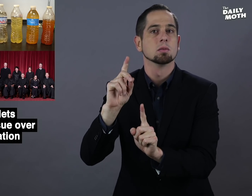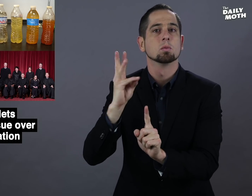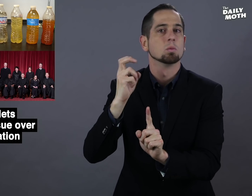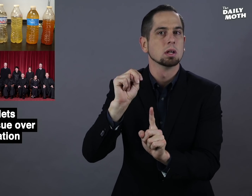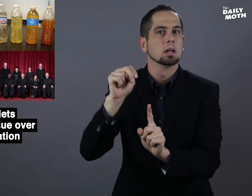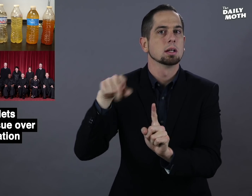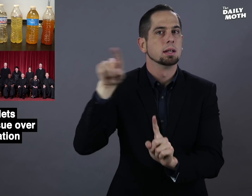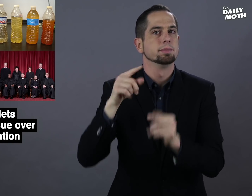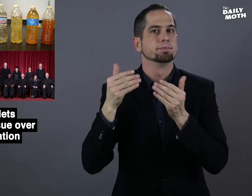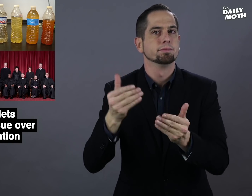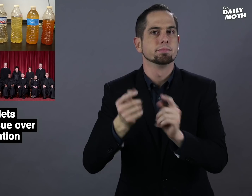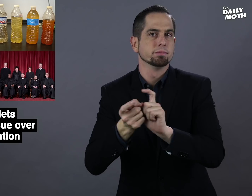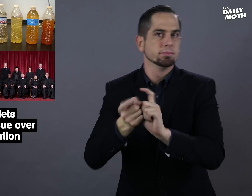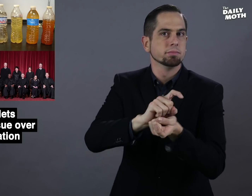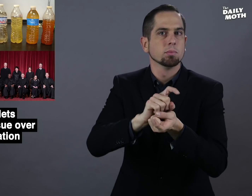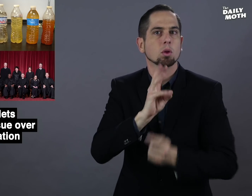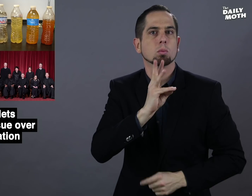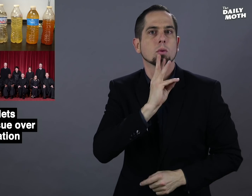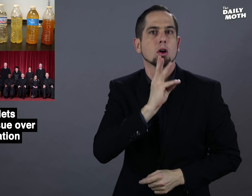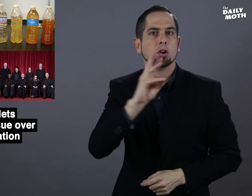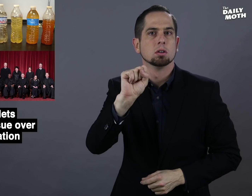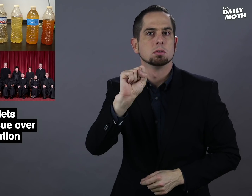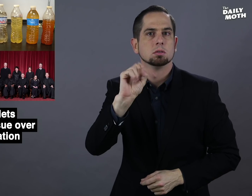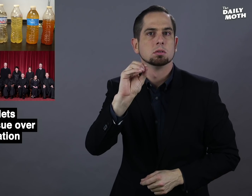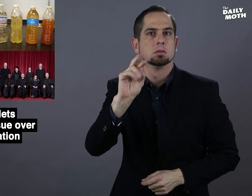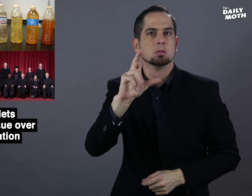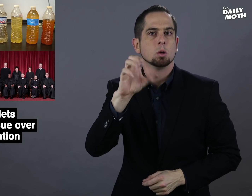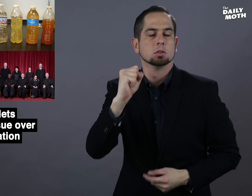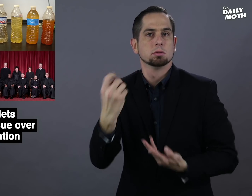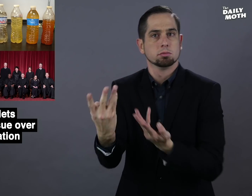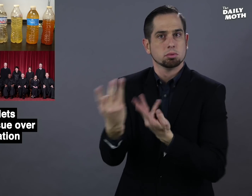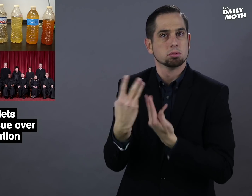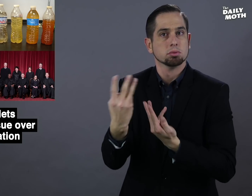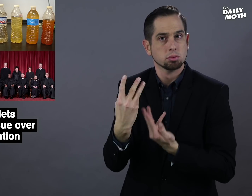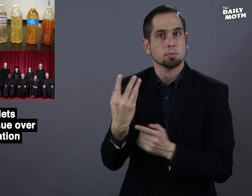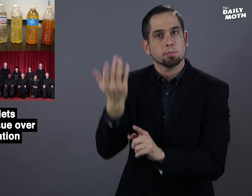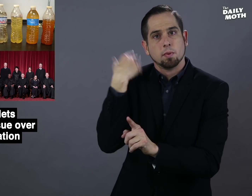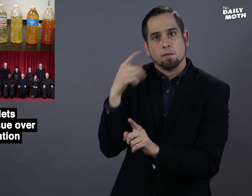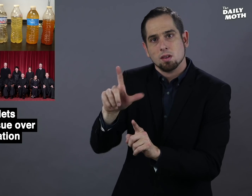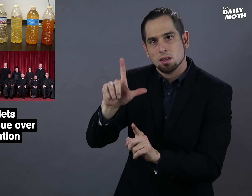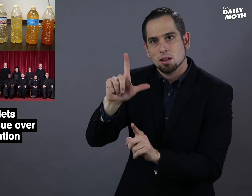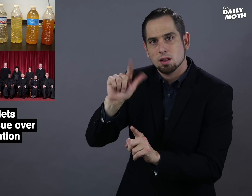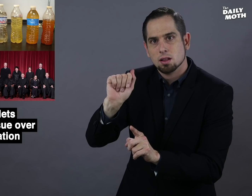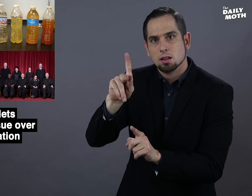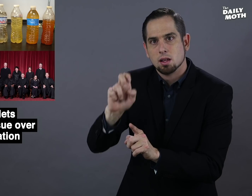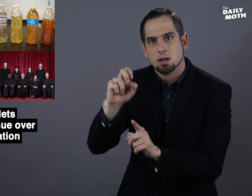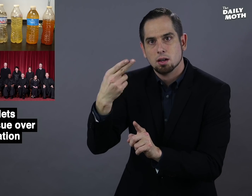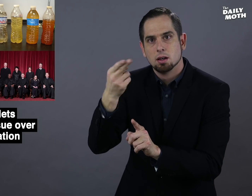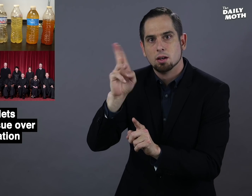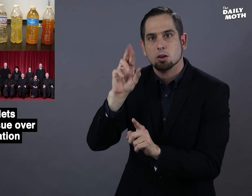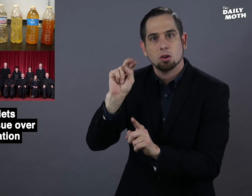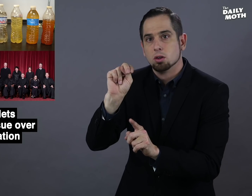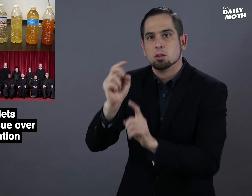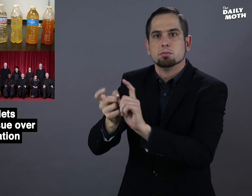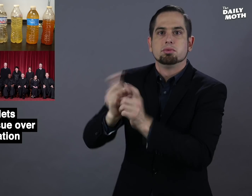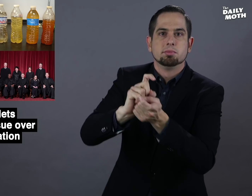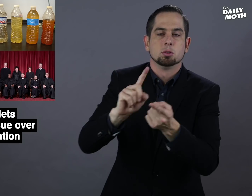when they switched water sources from Lake Huron